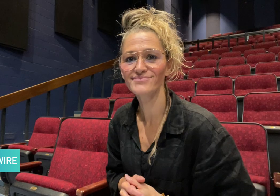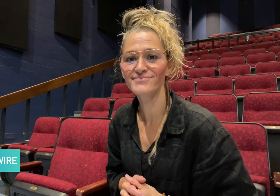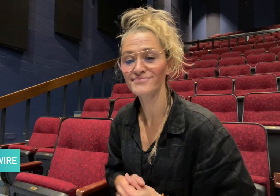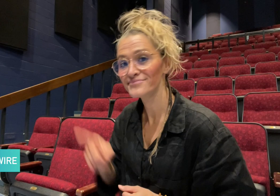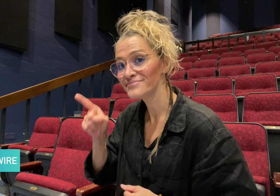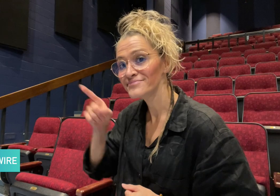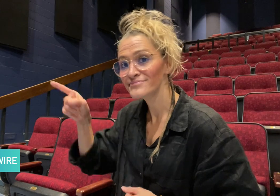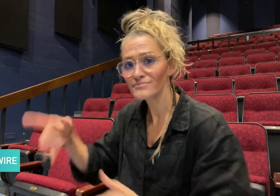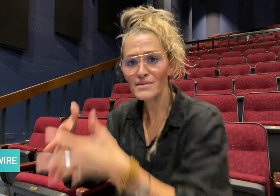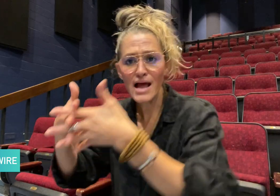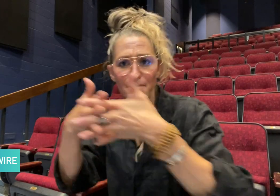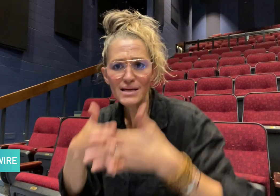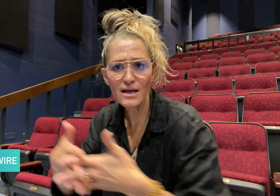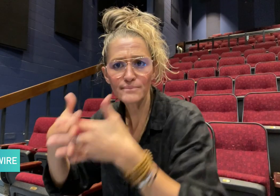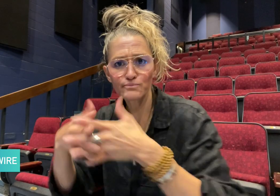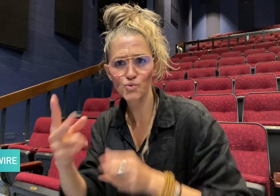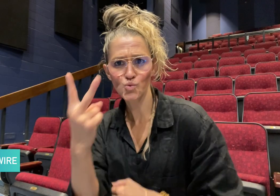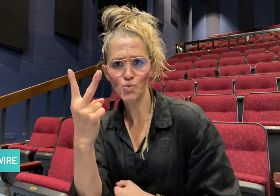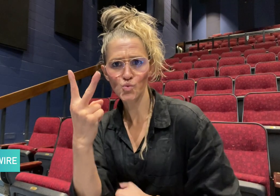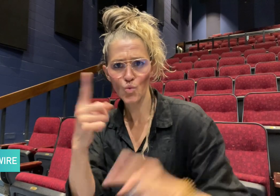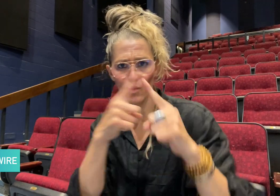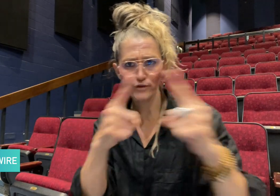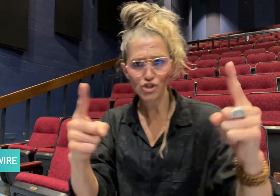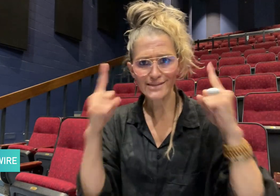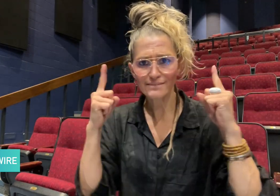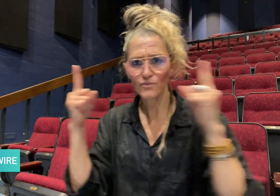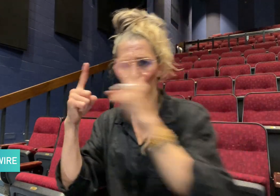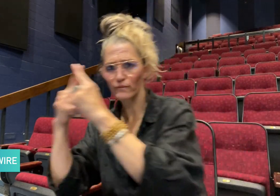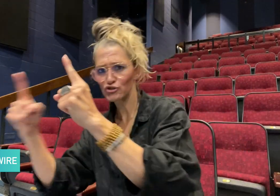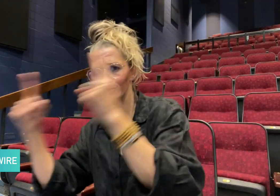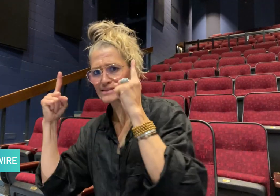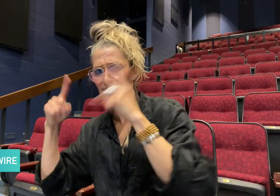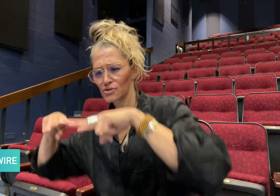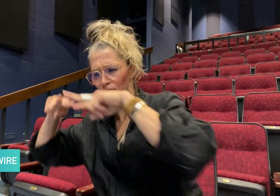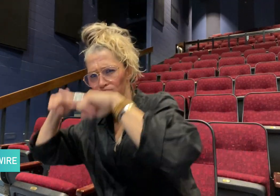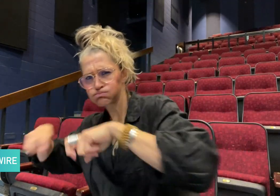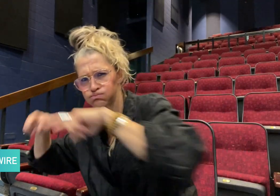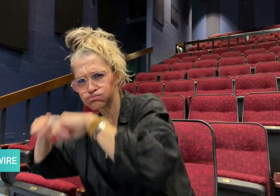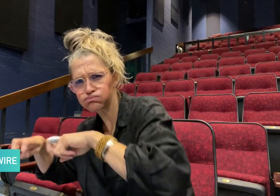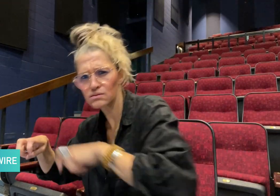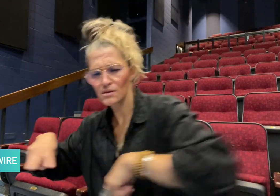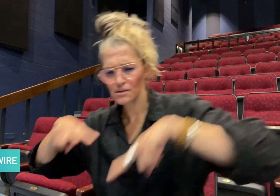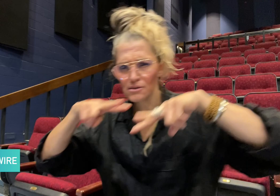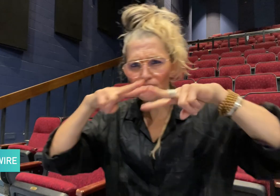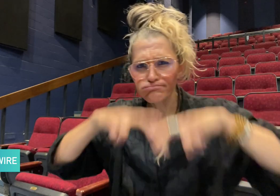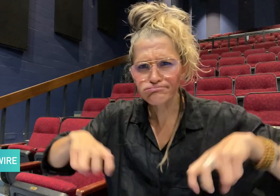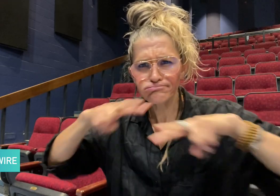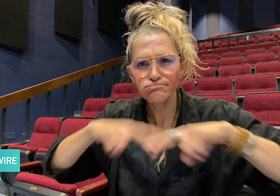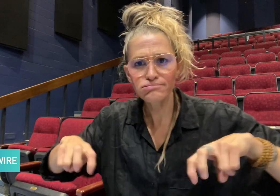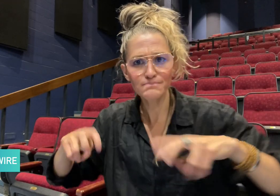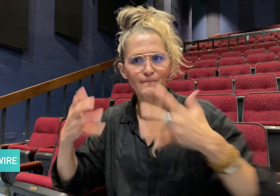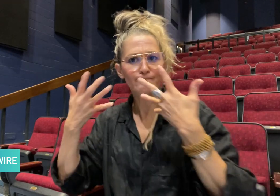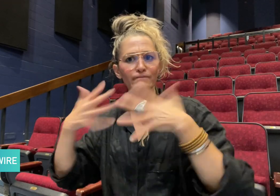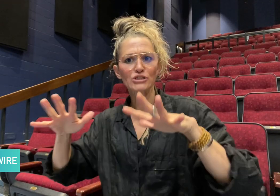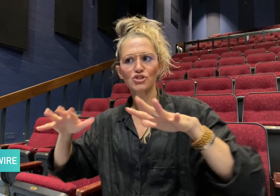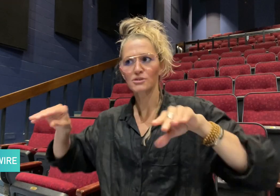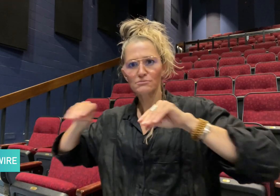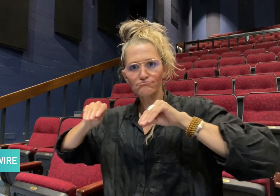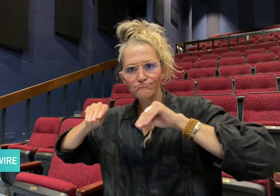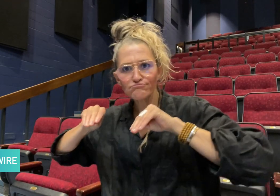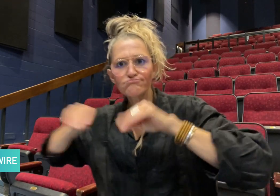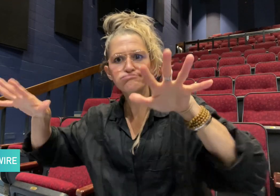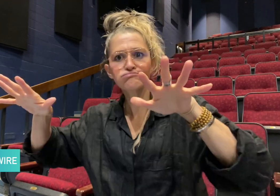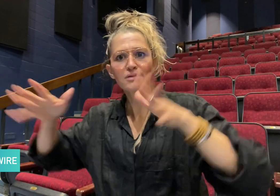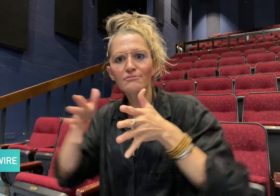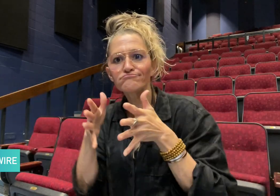Researchers at two universities in the United States have